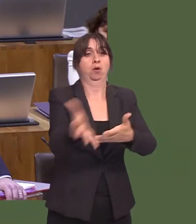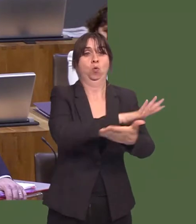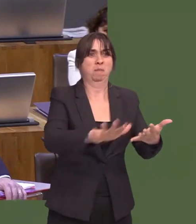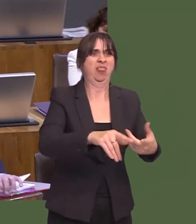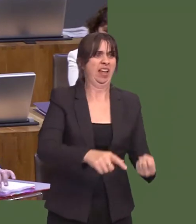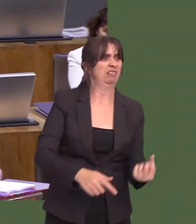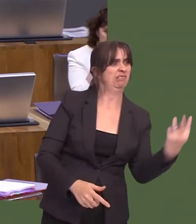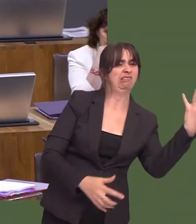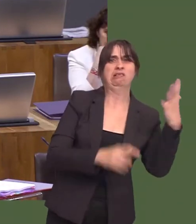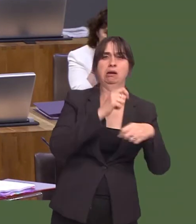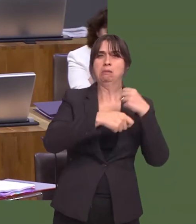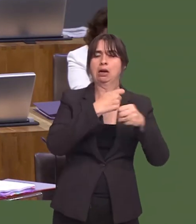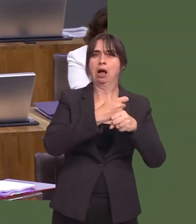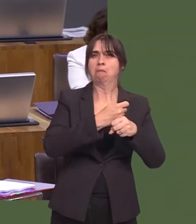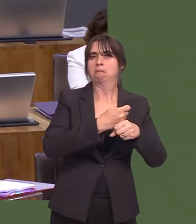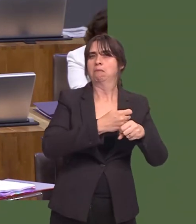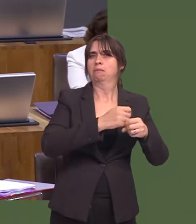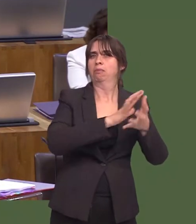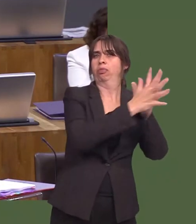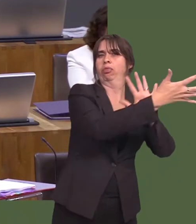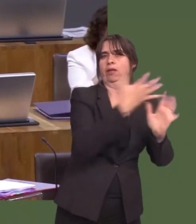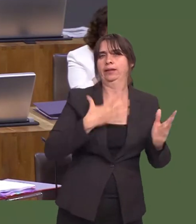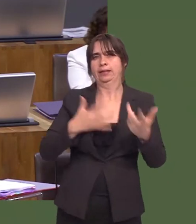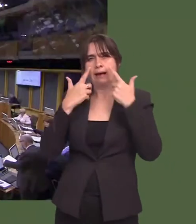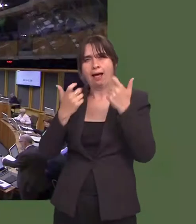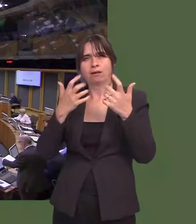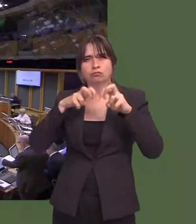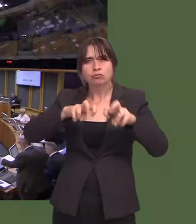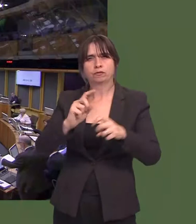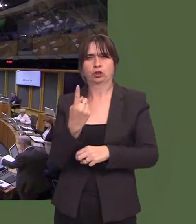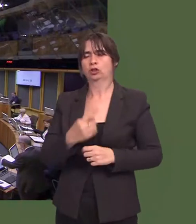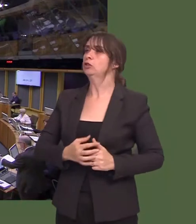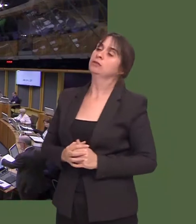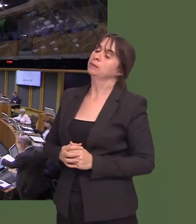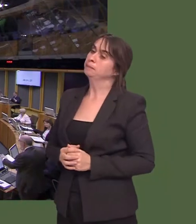Paul Davies: Brif Weinidog, fel rydym niín gwybod, mae clymog Japan yn blanhigyn syín